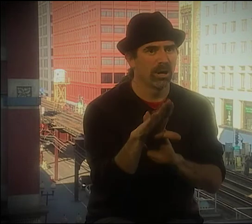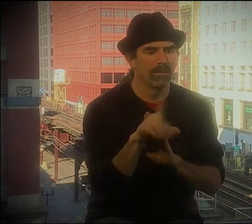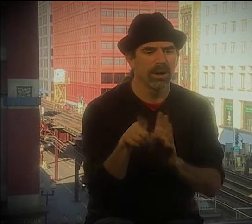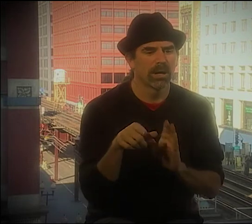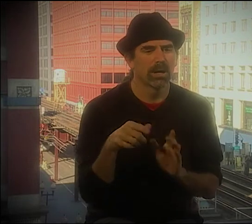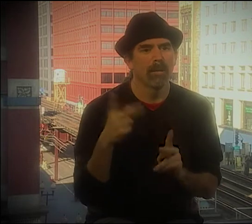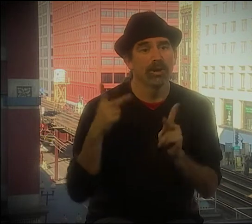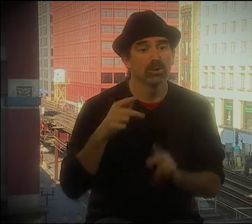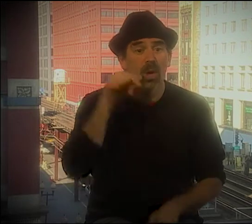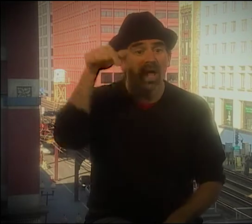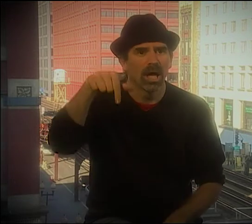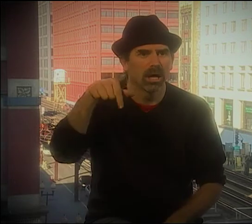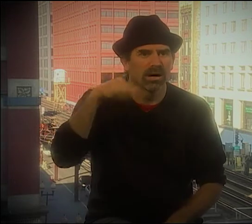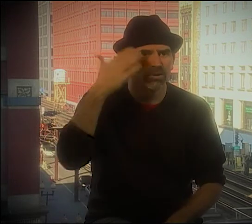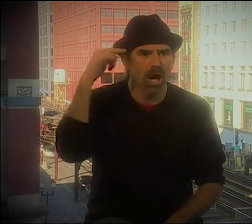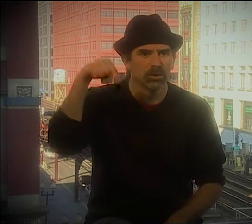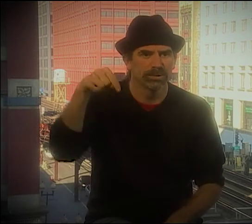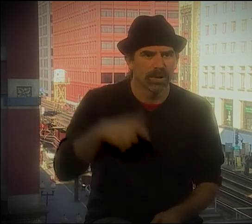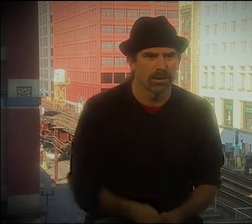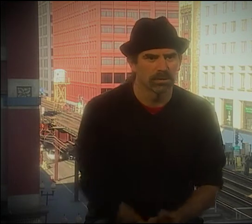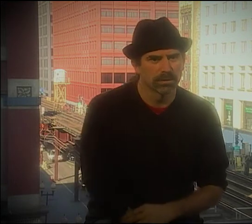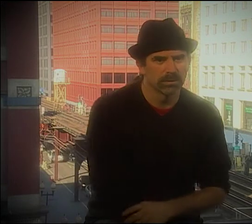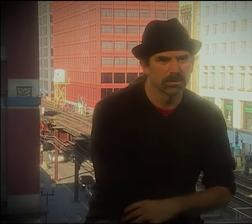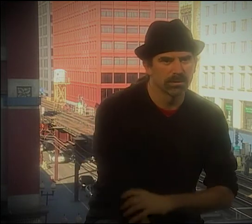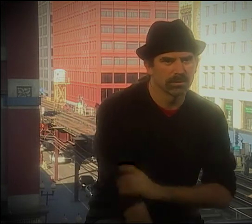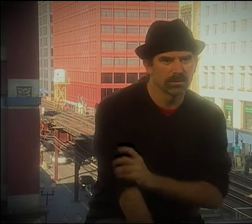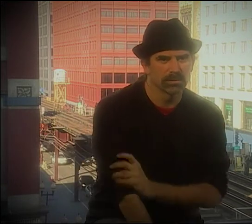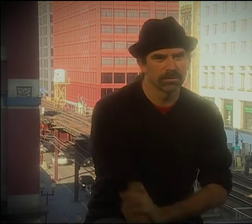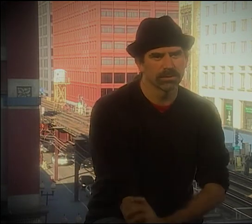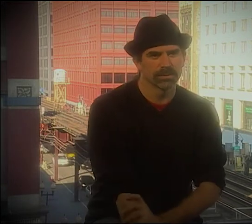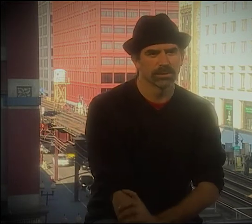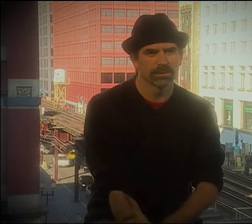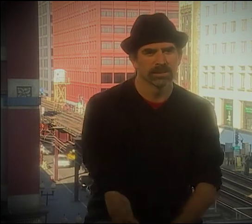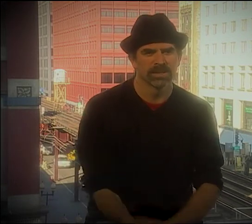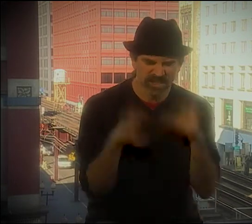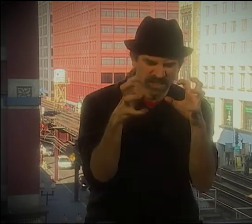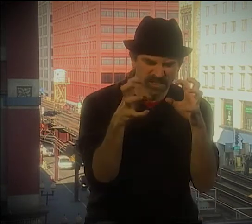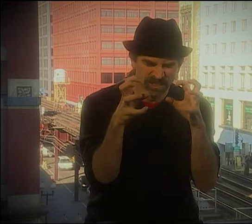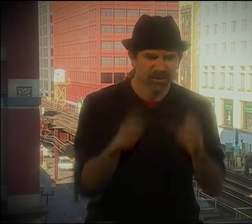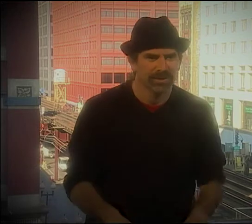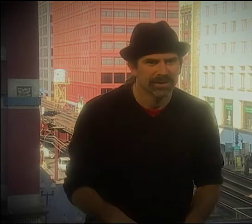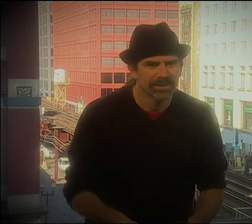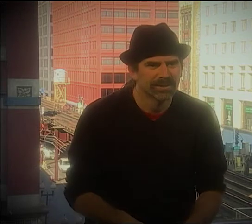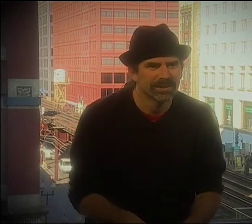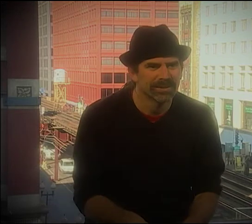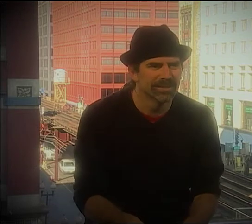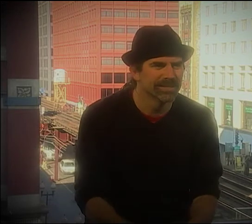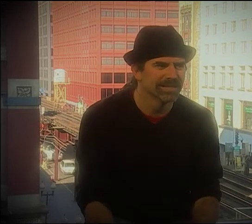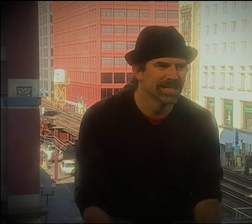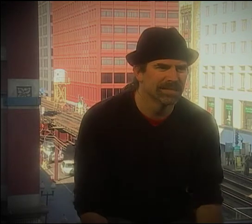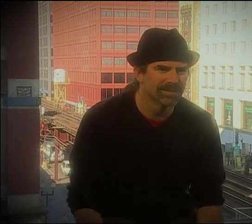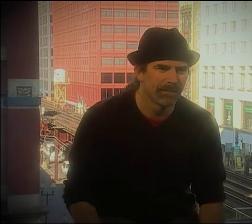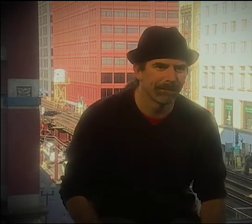AND I'VE TRIED TO GET A COPY OF IT. I KNOW THEY HAVE IT. MAYBE YOU CAN GET IT. YOU KNOW, I'D LOVE TO HAVE A COPY OF IT.